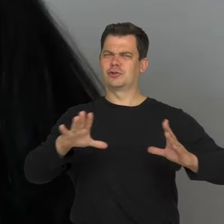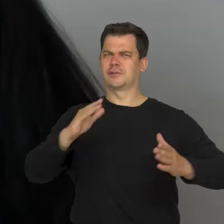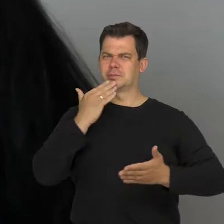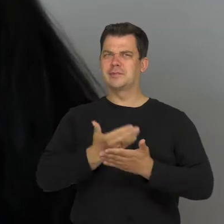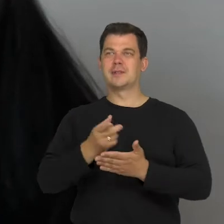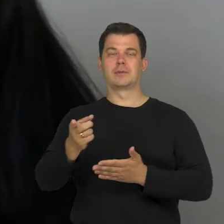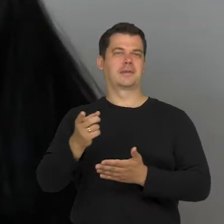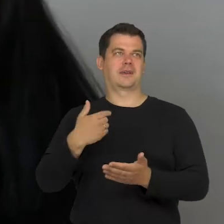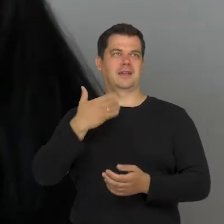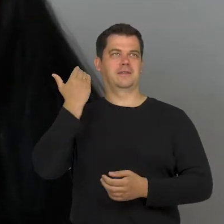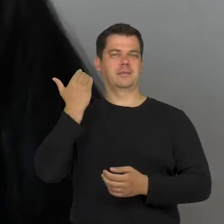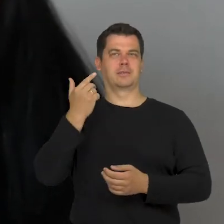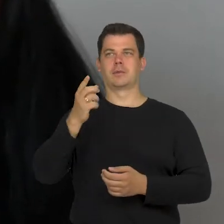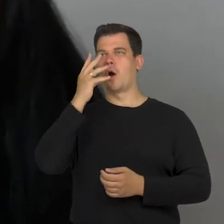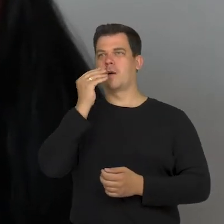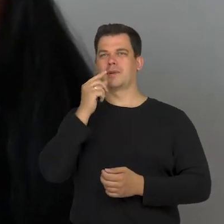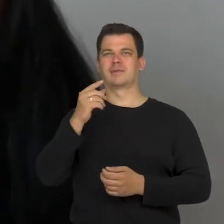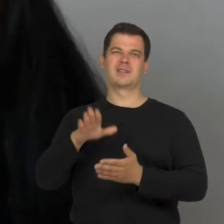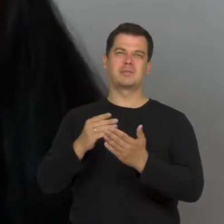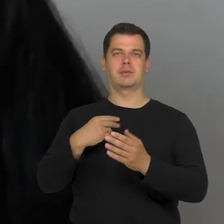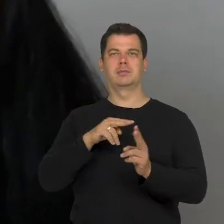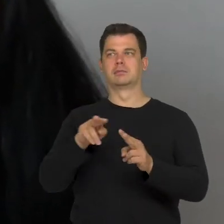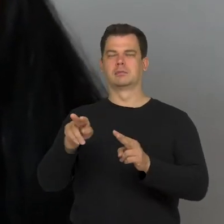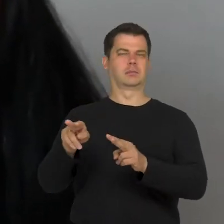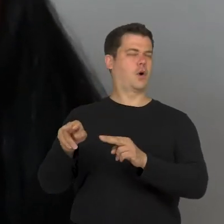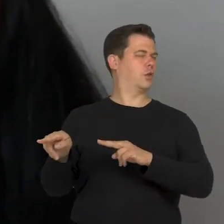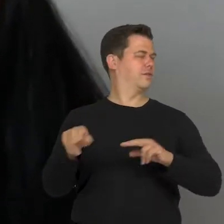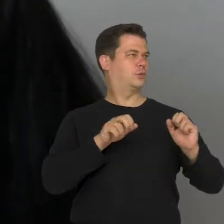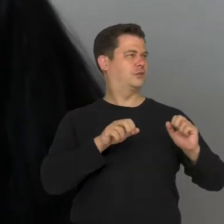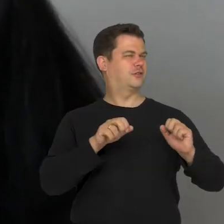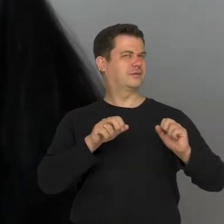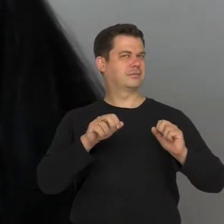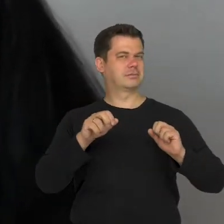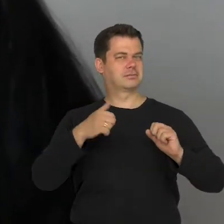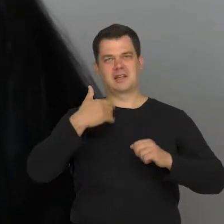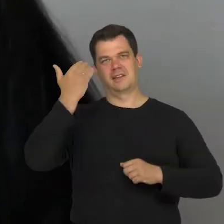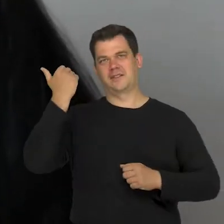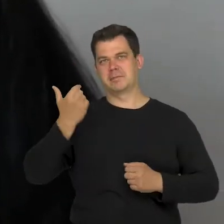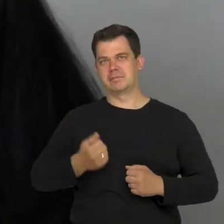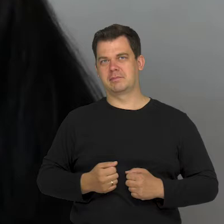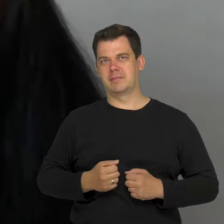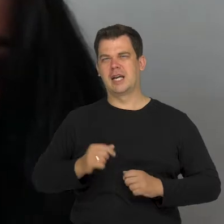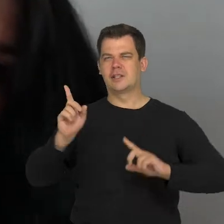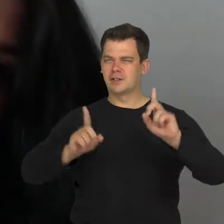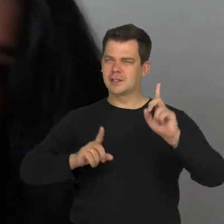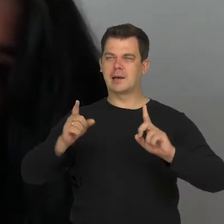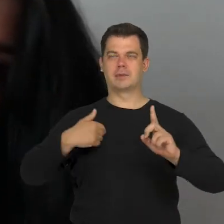if there is an image which would make me look away without any hesitation. There are pictures, which fill me with various emotions.